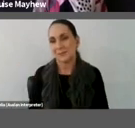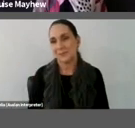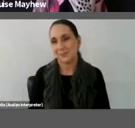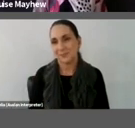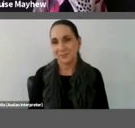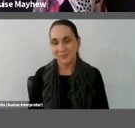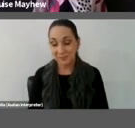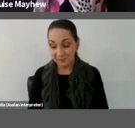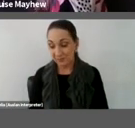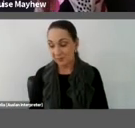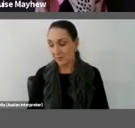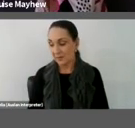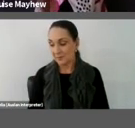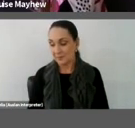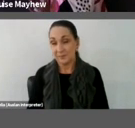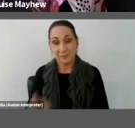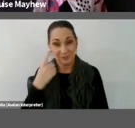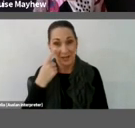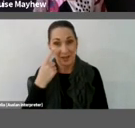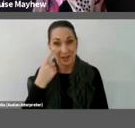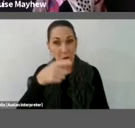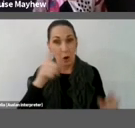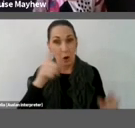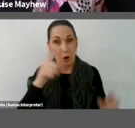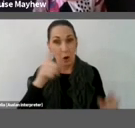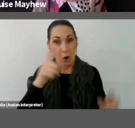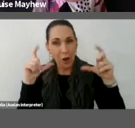Looking at this photograph we can almost hear the